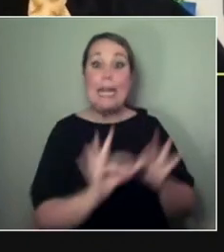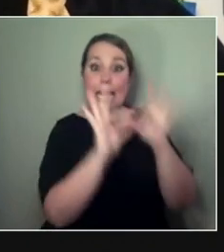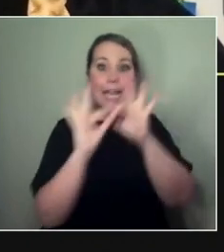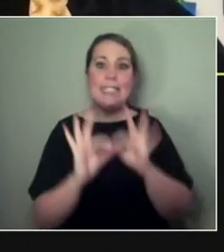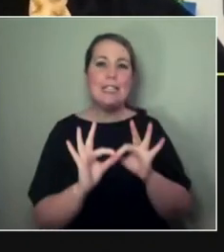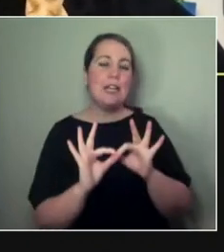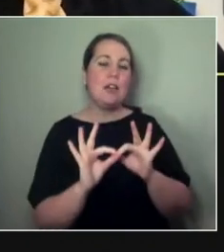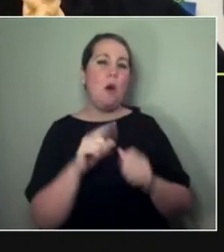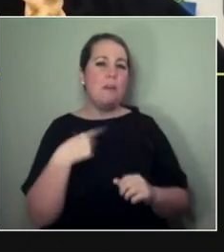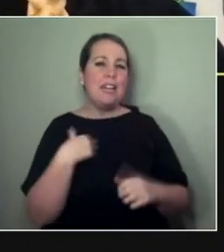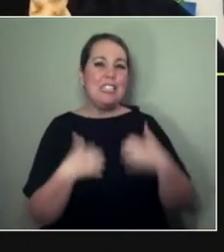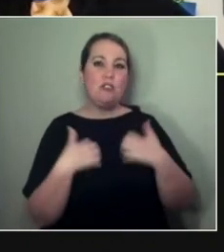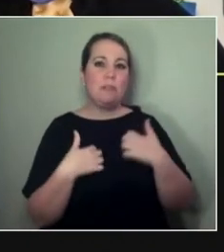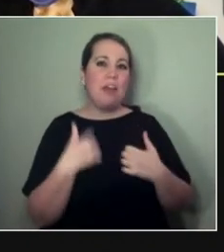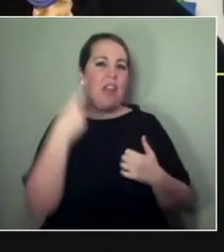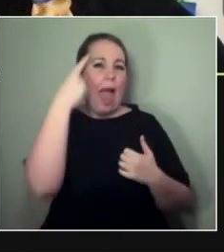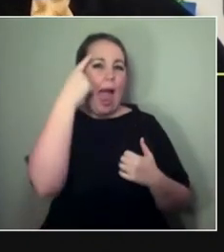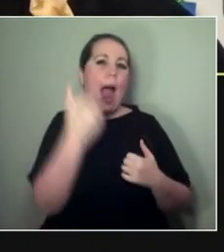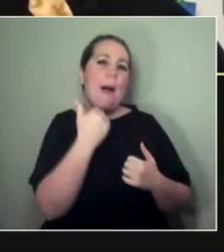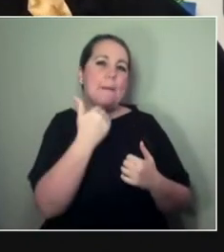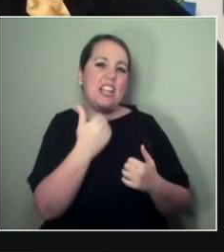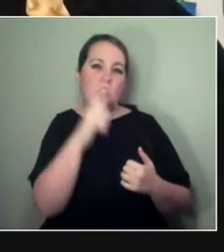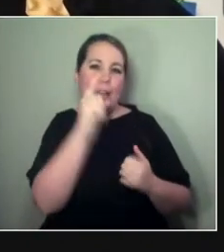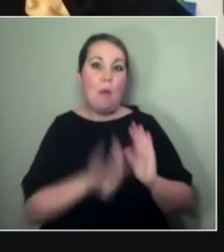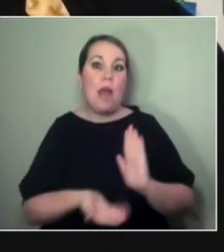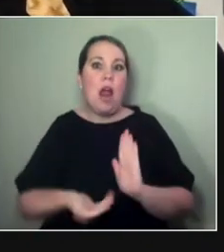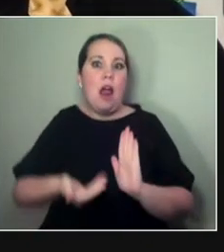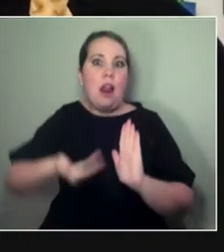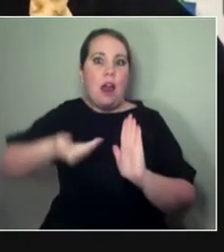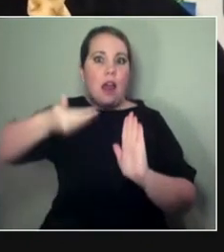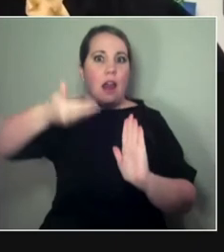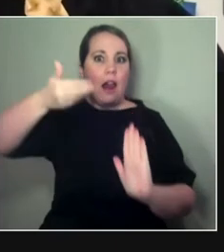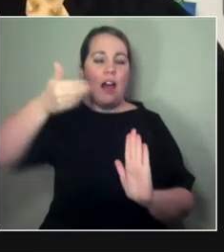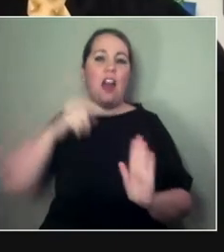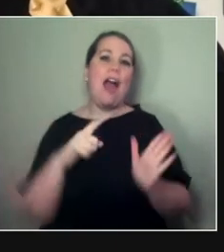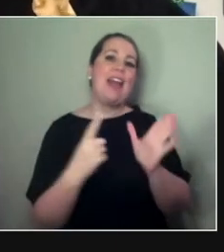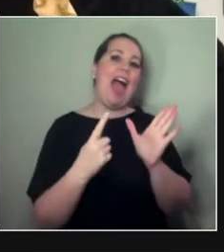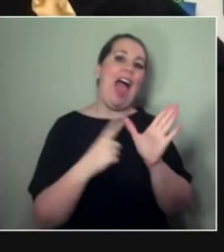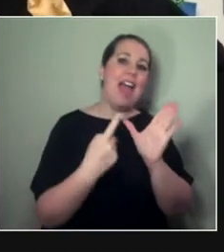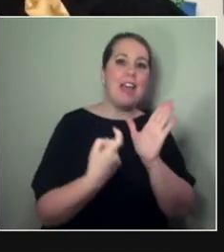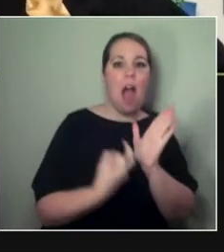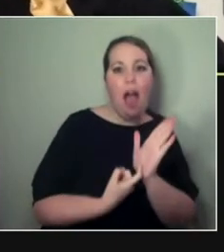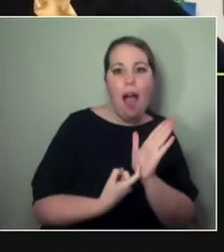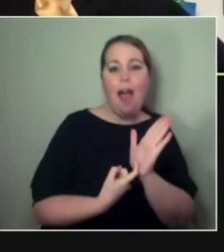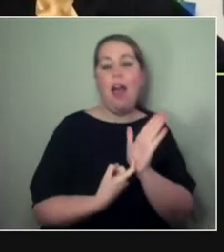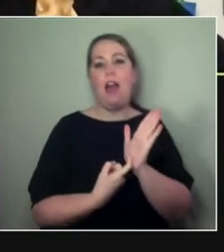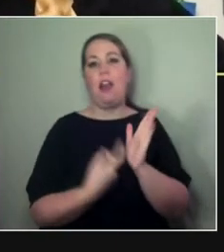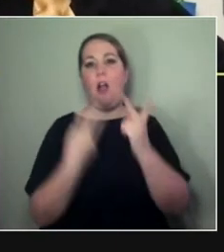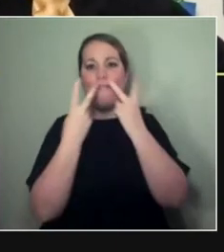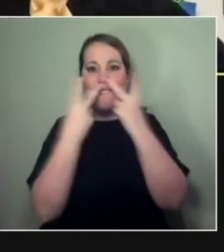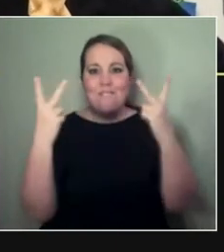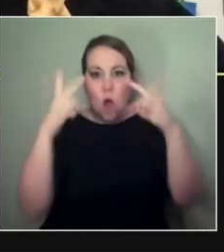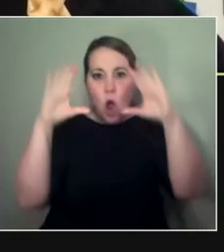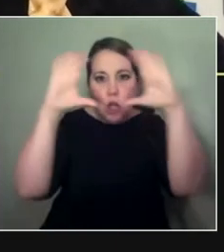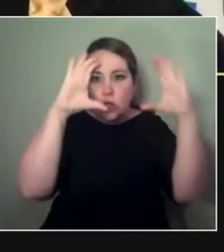Cos I'm thinking about AR and I'm thinking about haptic floors and all these kind of really cool things